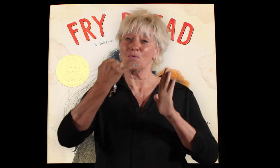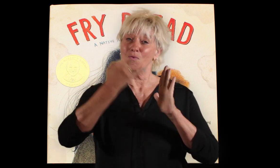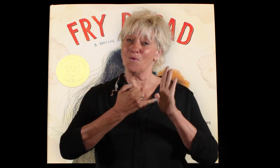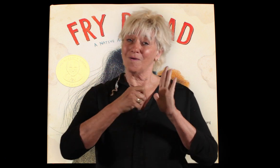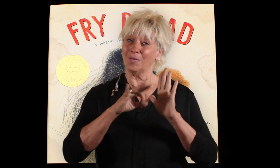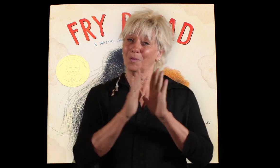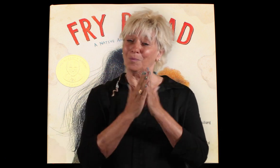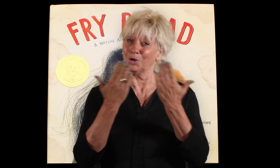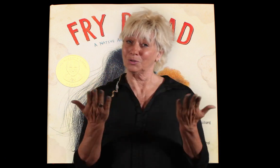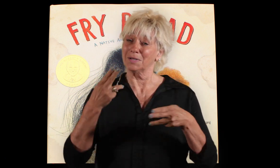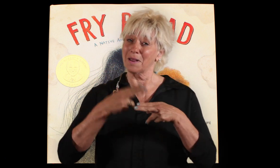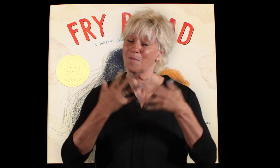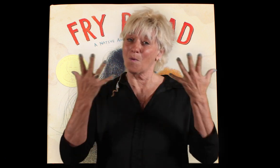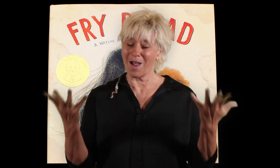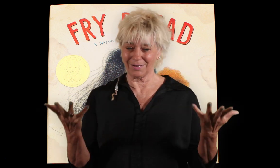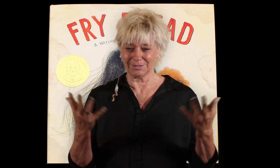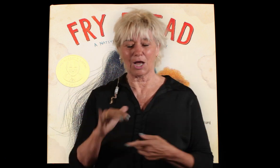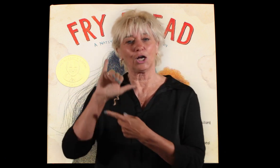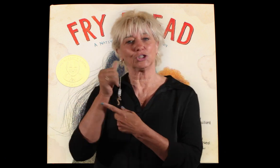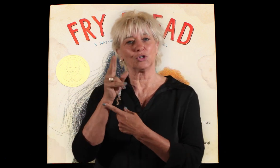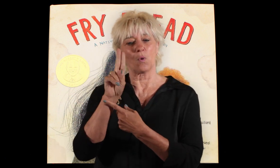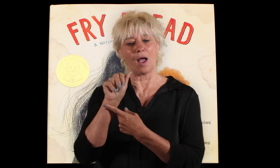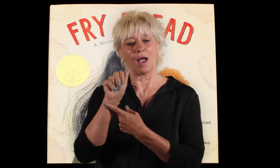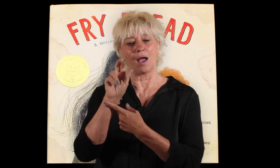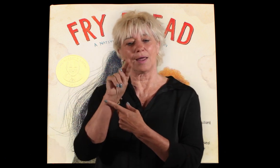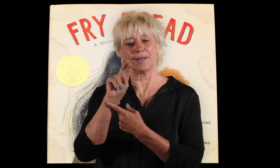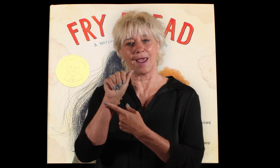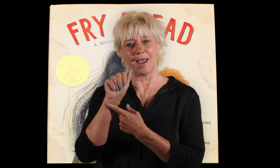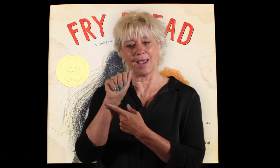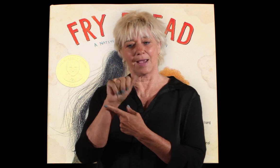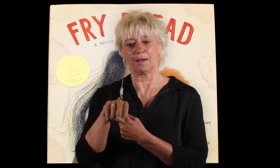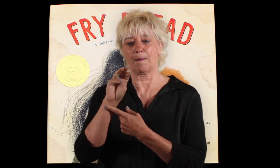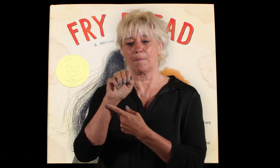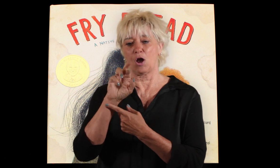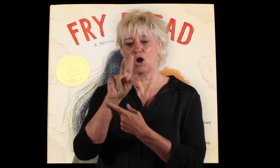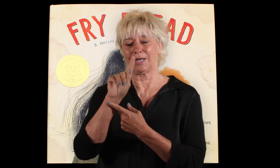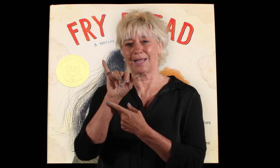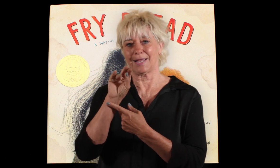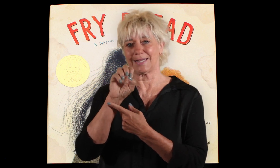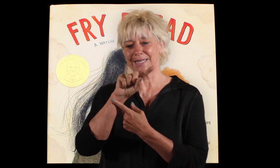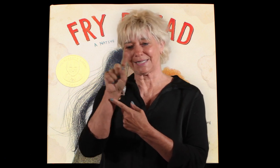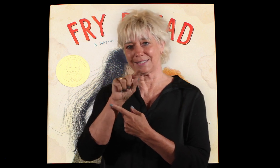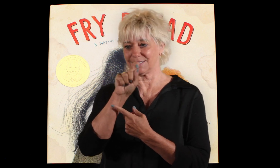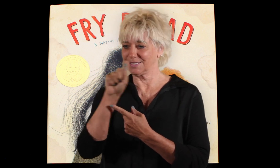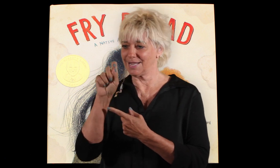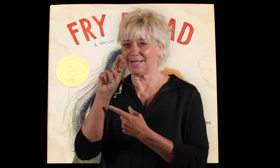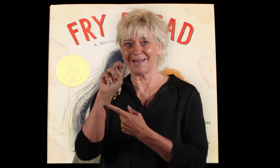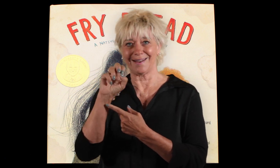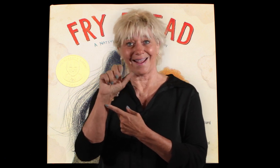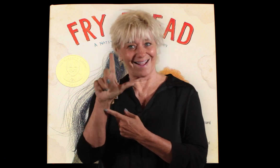and illustrated by Juana Martinez-Neal.